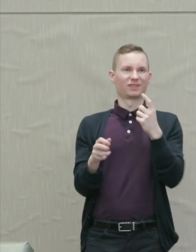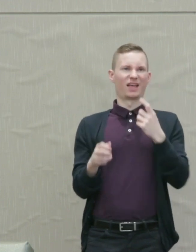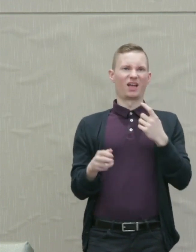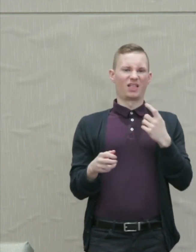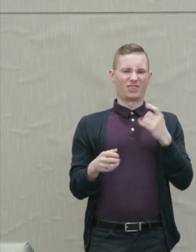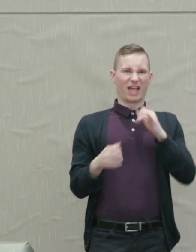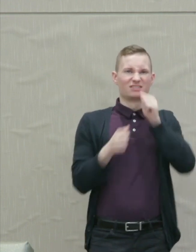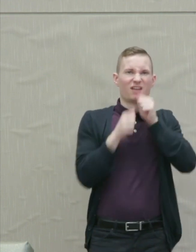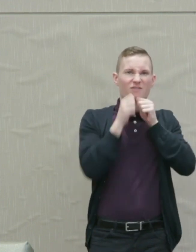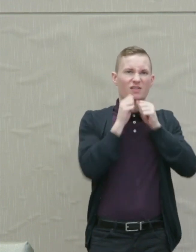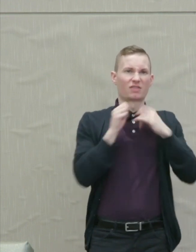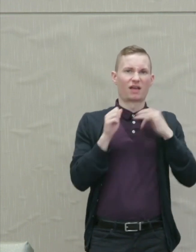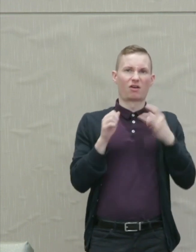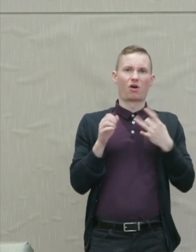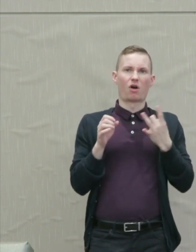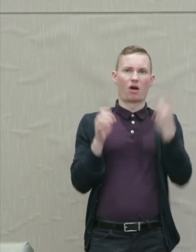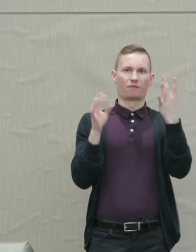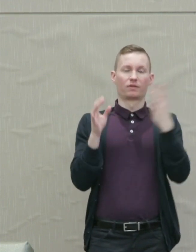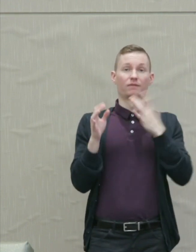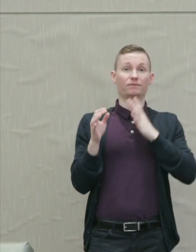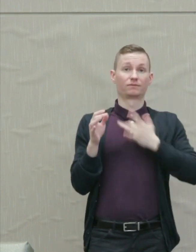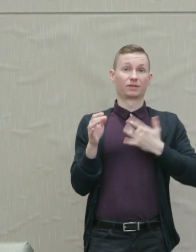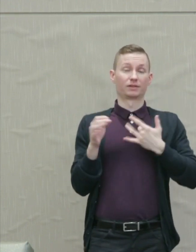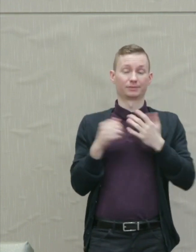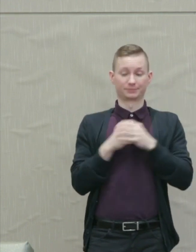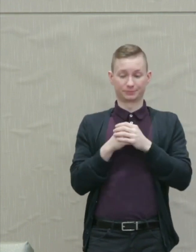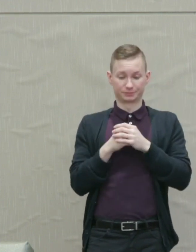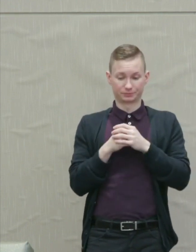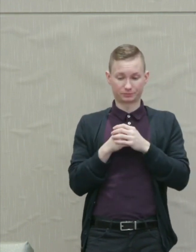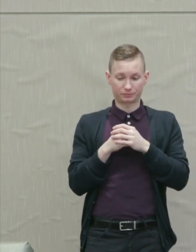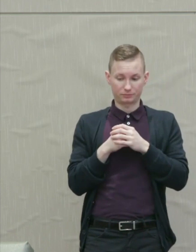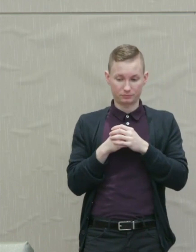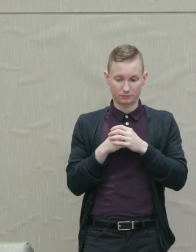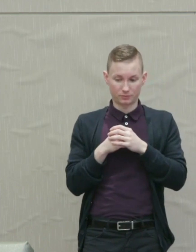It is punitive not radical or constructive.